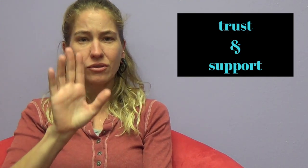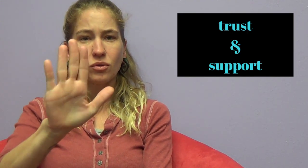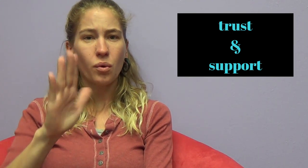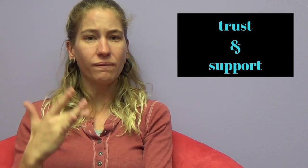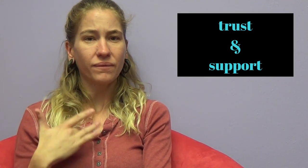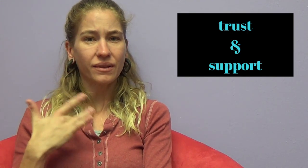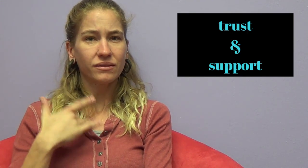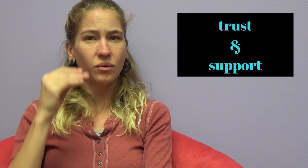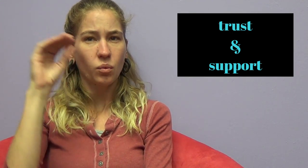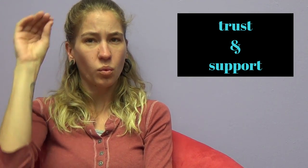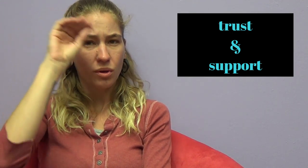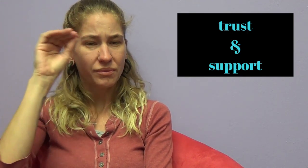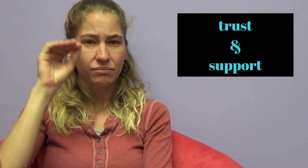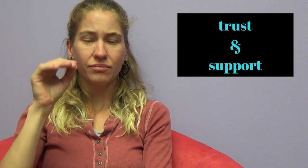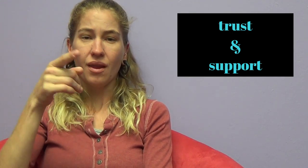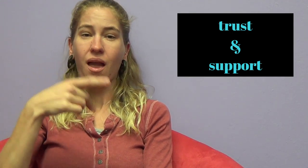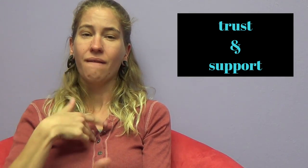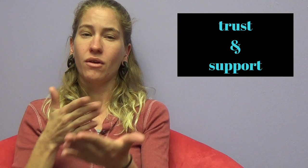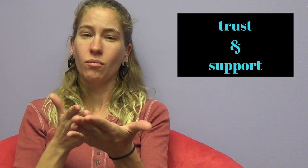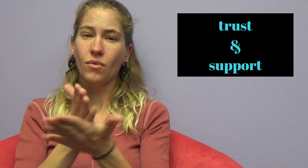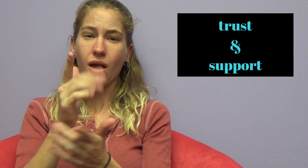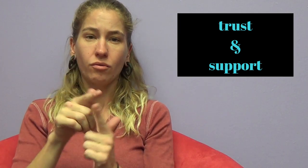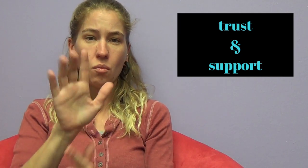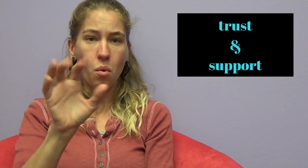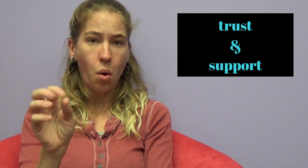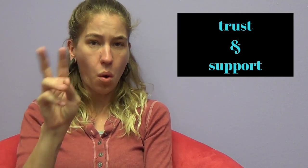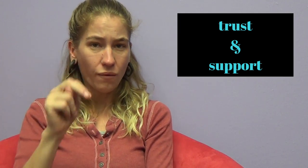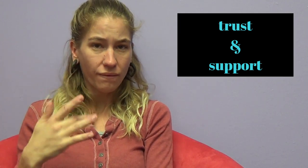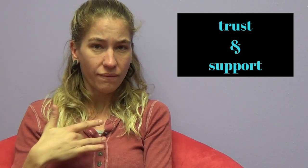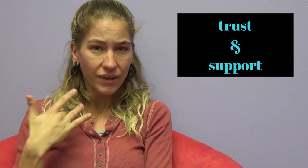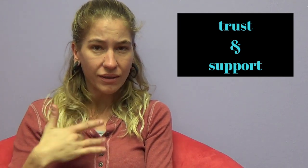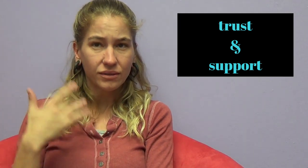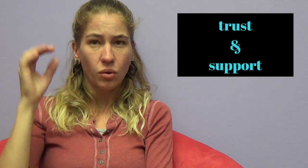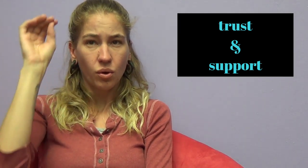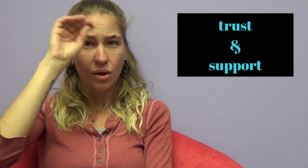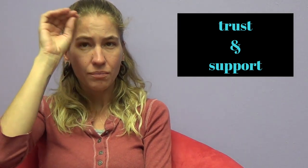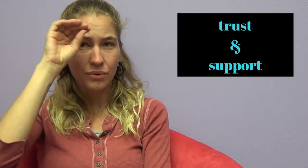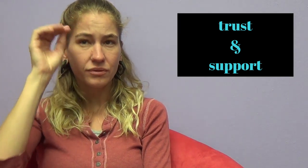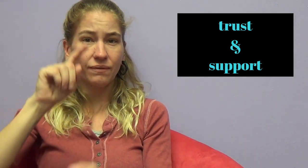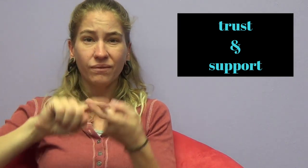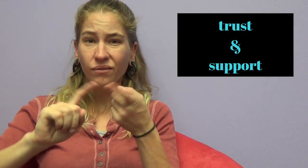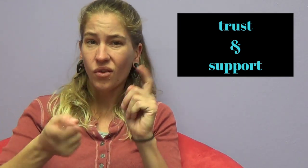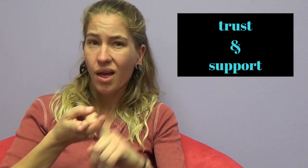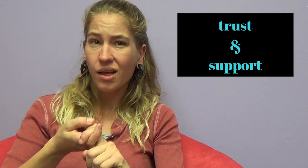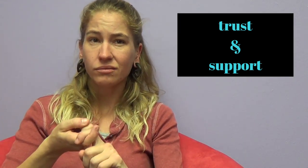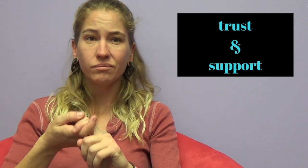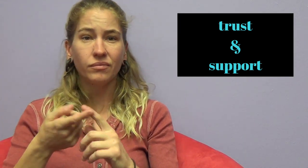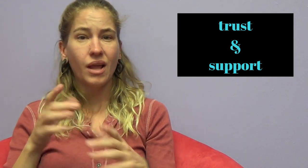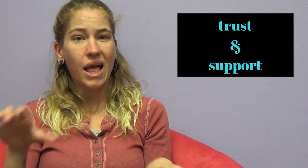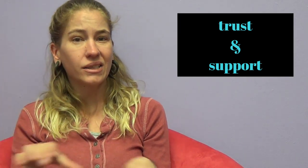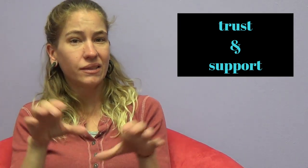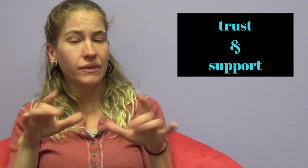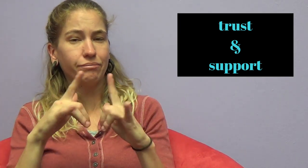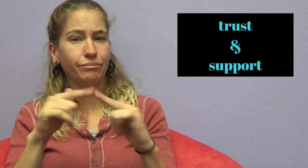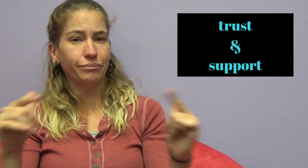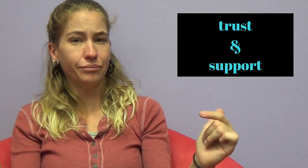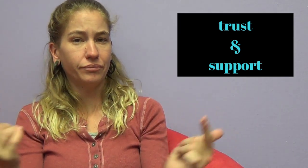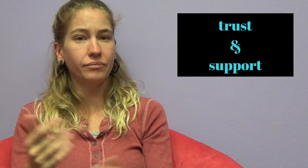Respects your feelings and opinions. You have the right to your own feelings, opinions, friends, activities, etc.